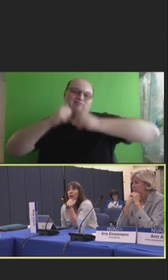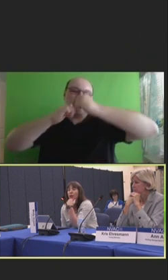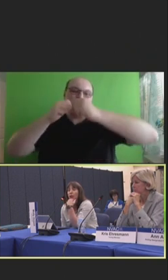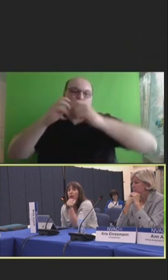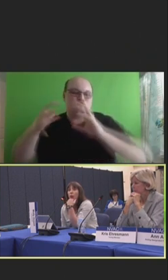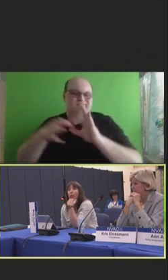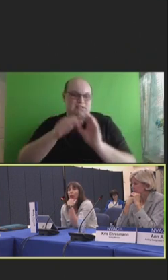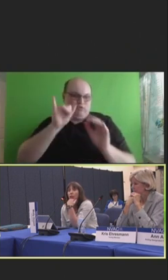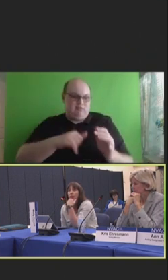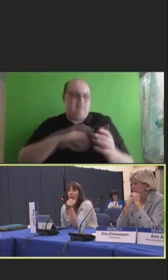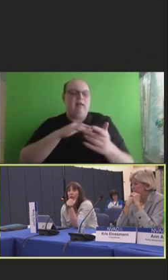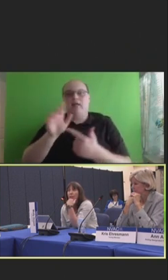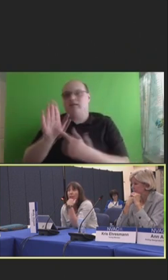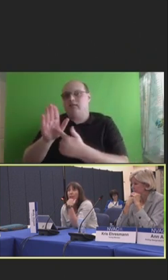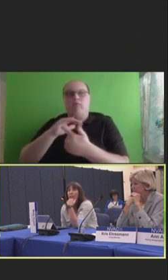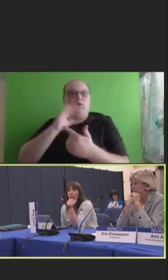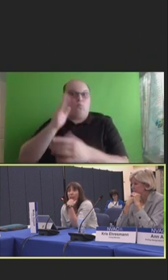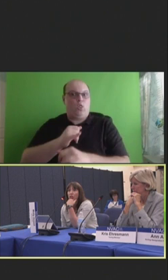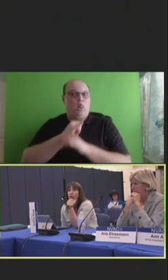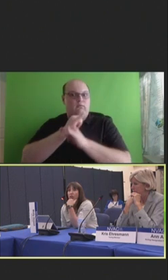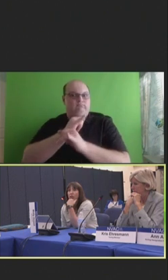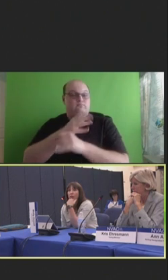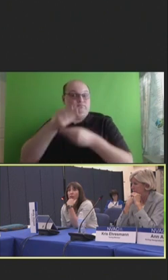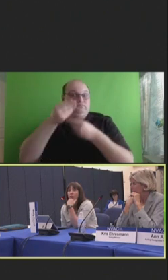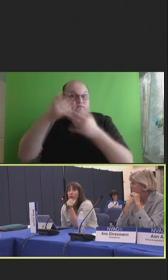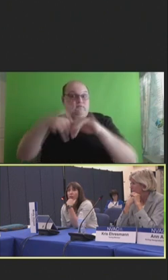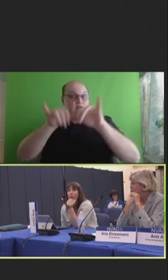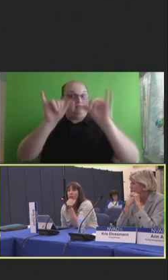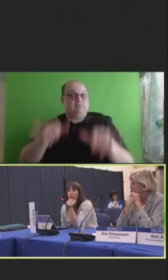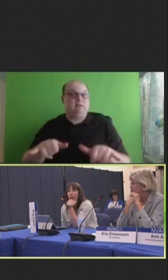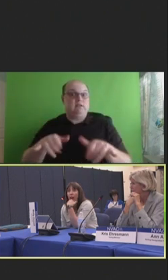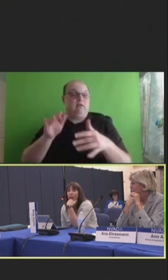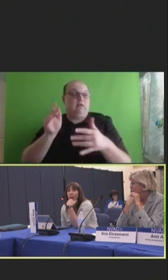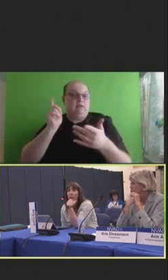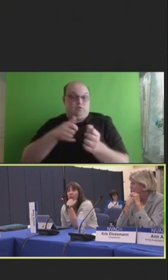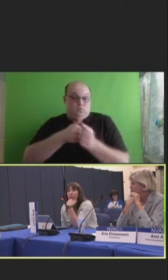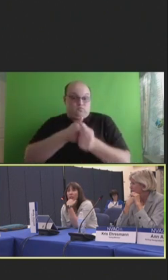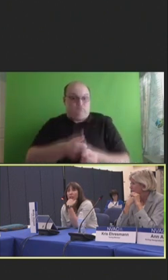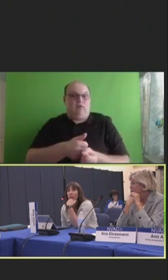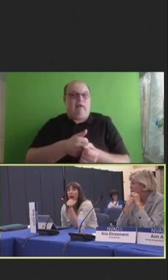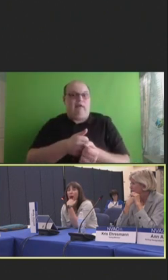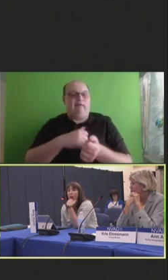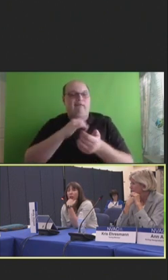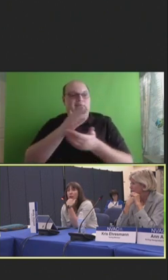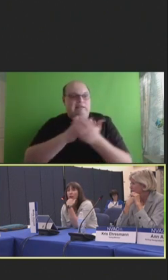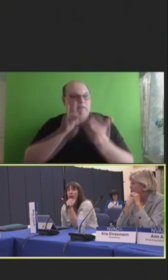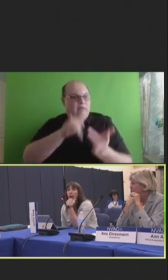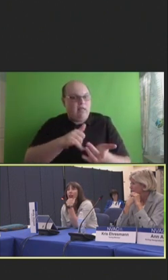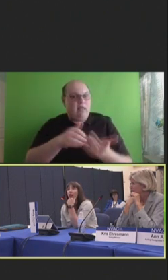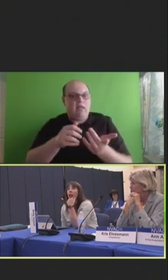Like, will immunization information systems be needed to track some of these? And how will they do that?